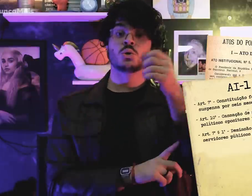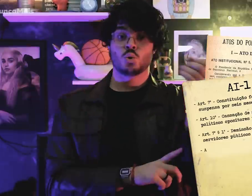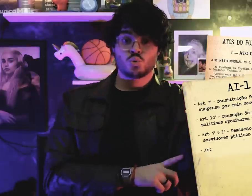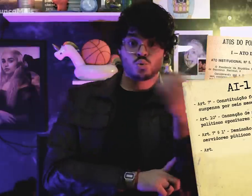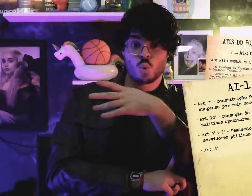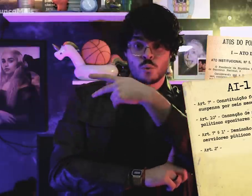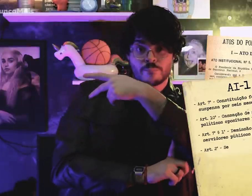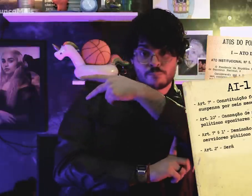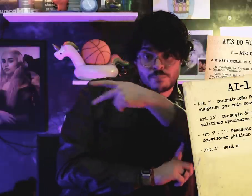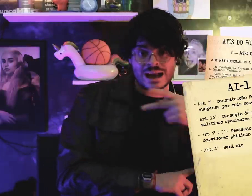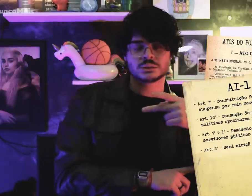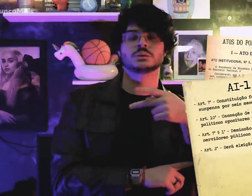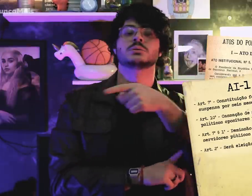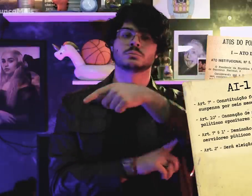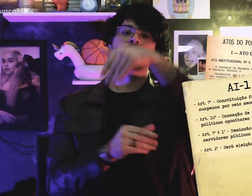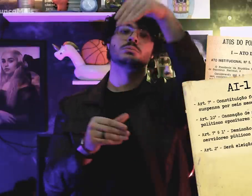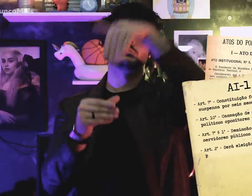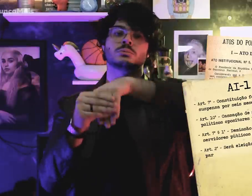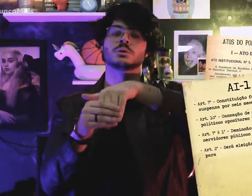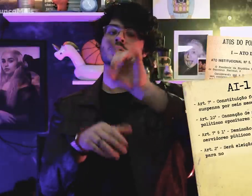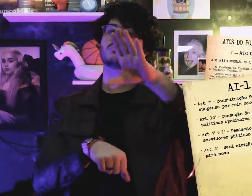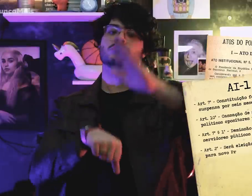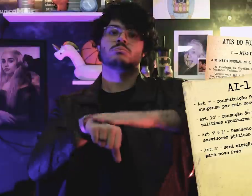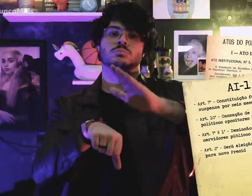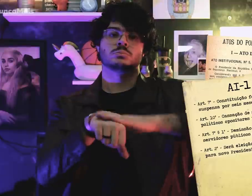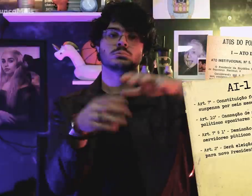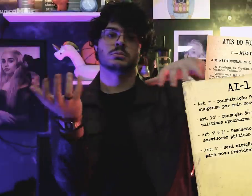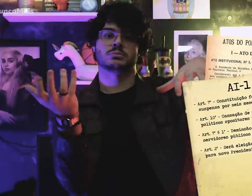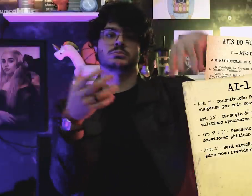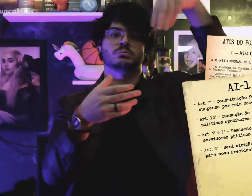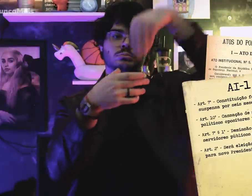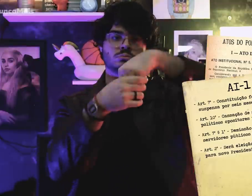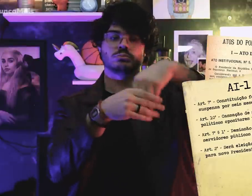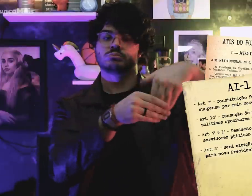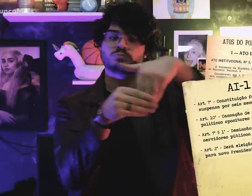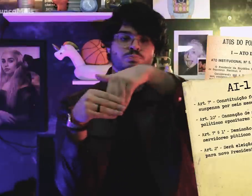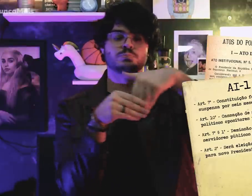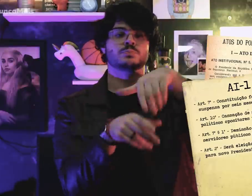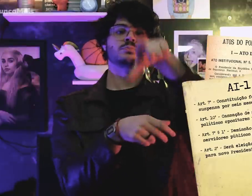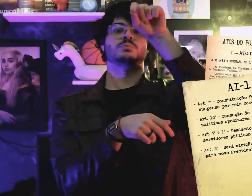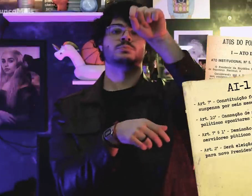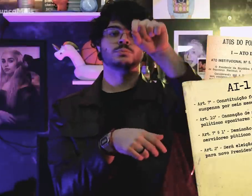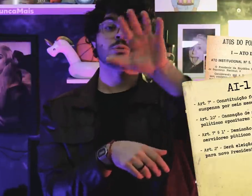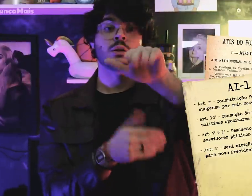The new president would be chosen through voting in the National Congress,